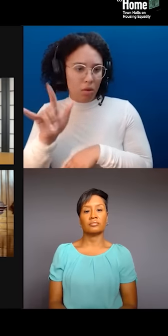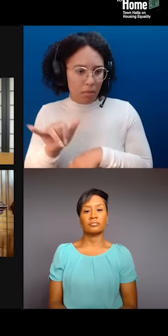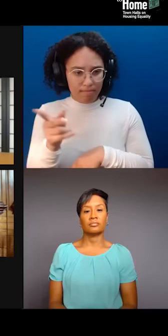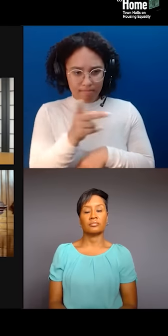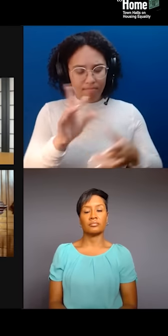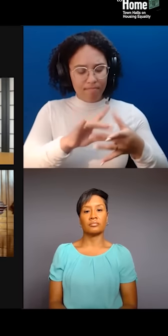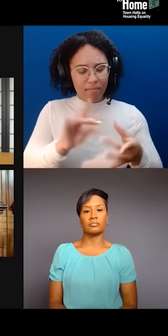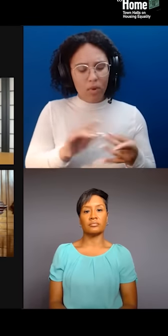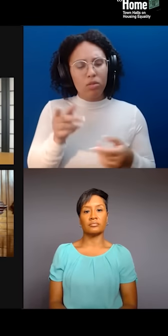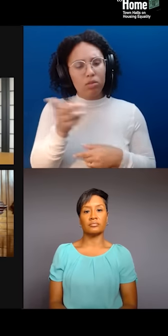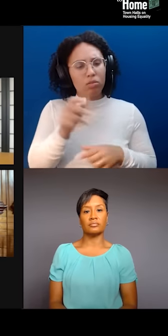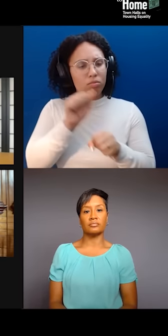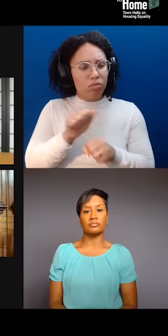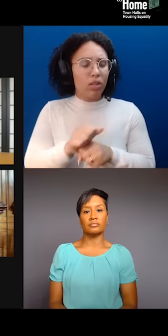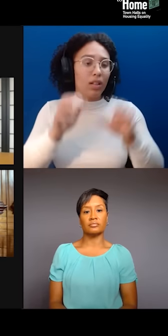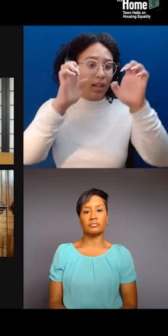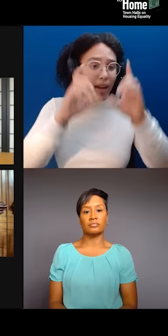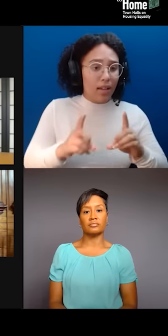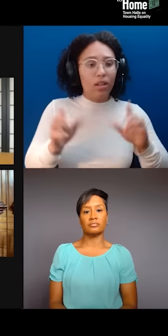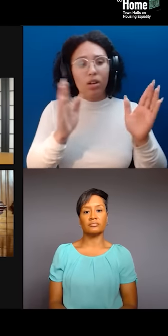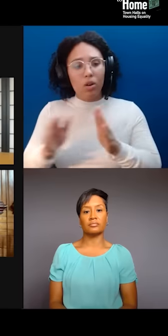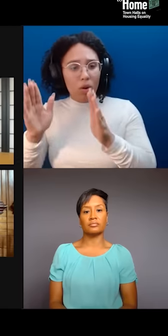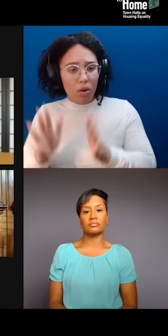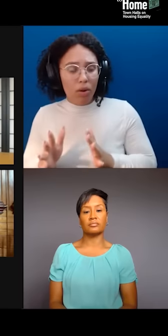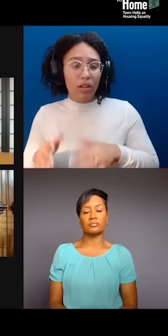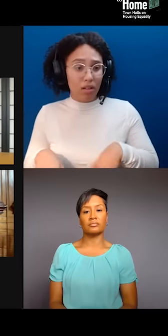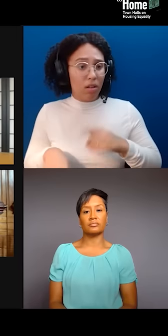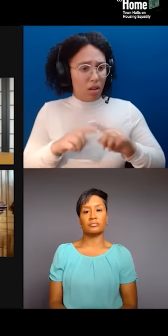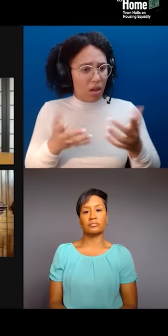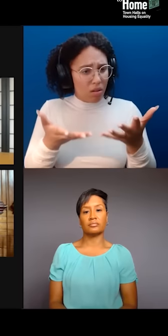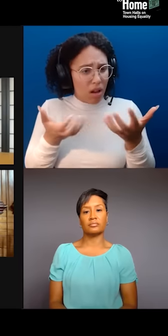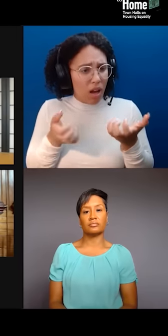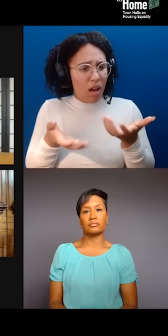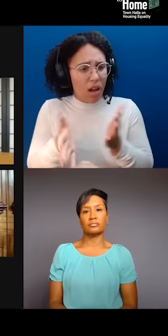between policing, incarceration, and gentrification? Oh, God.